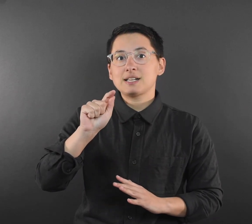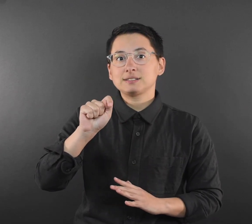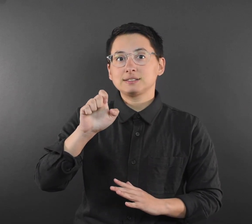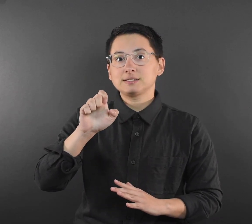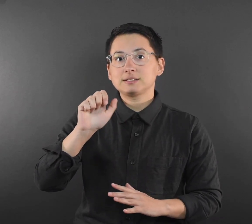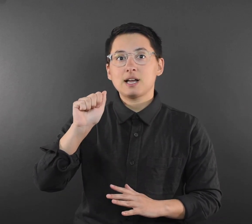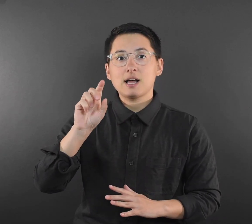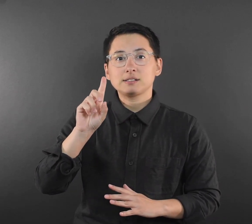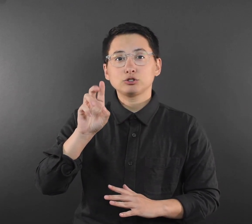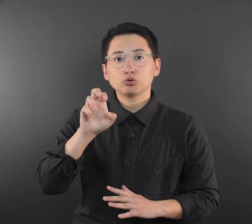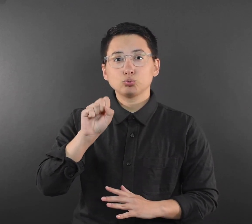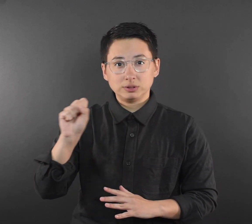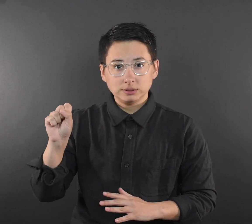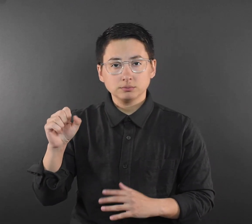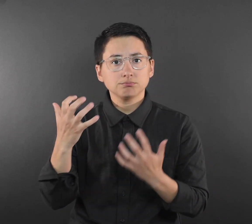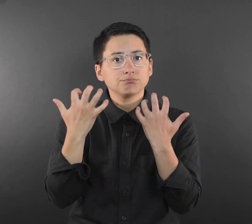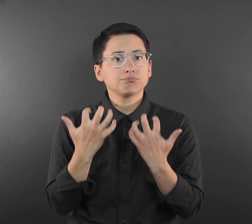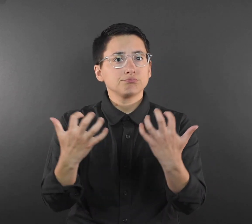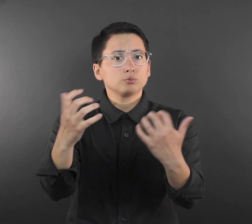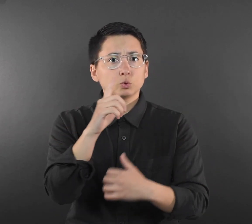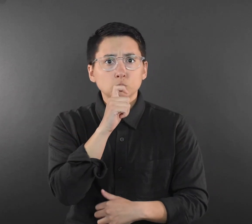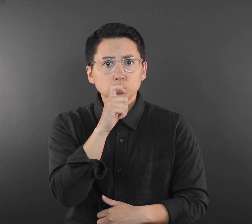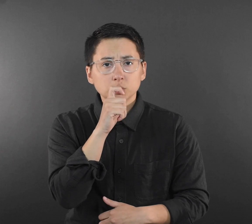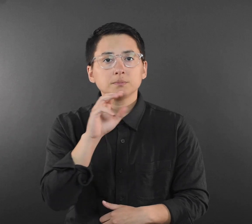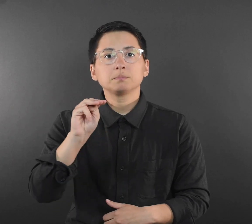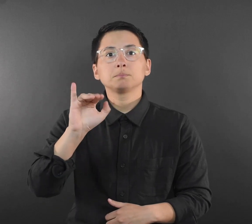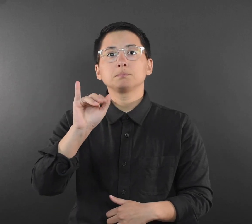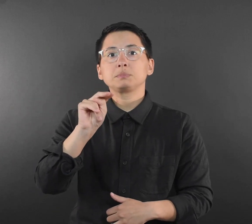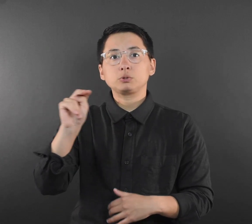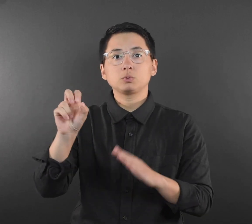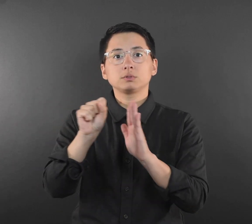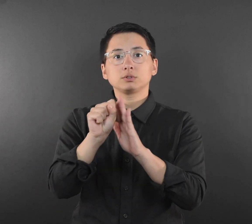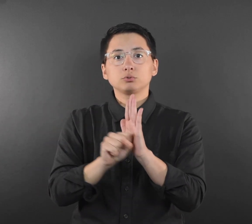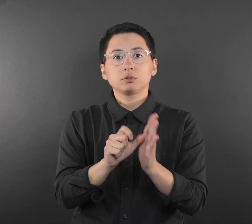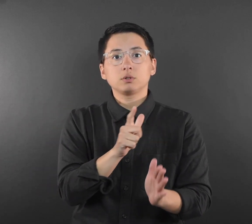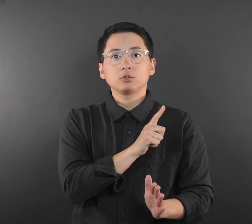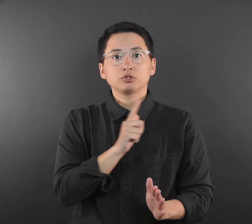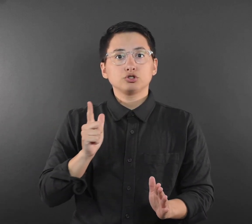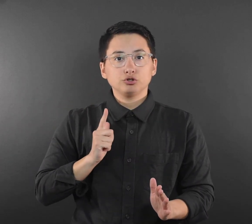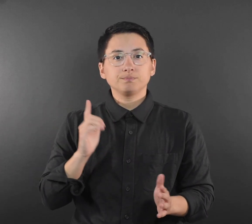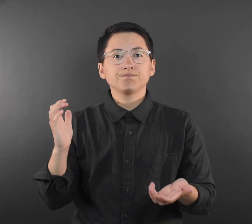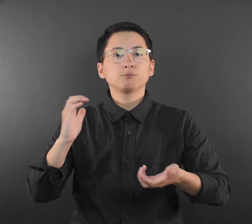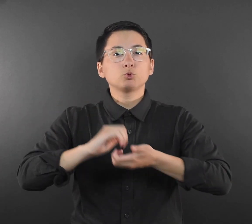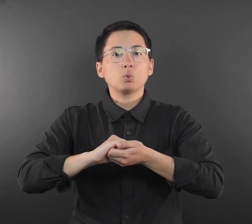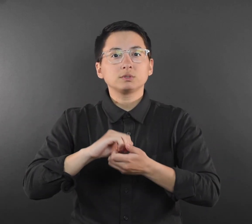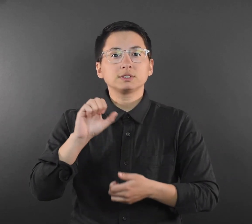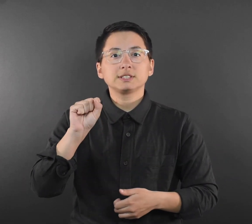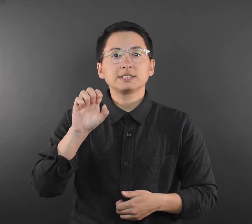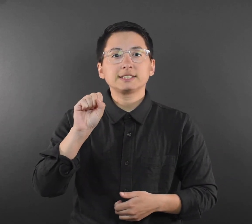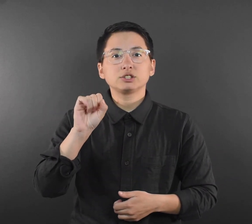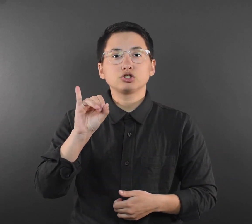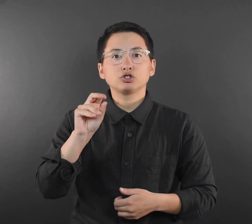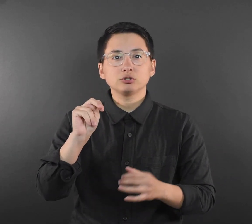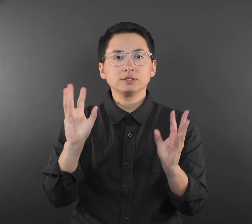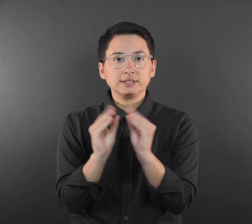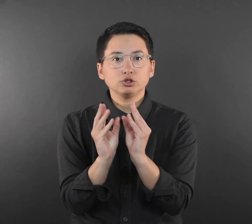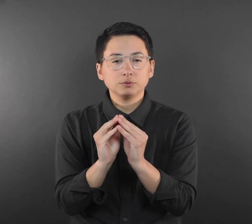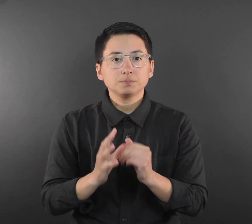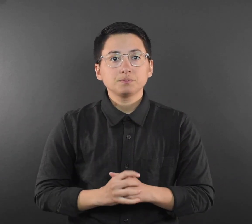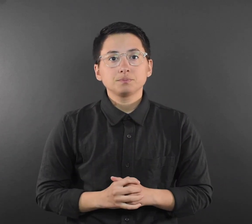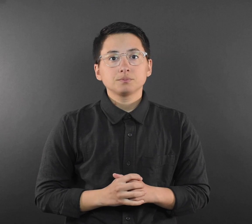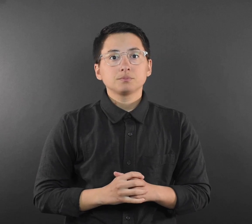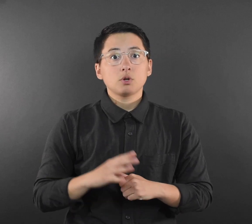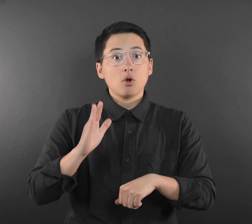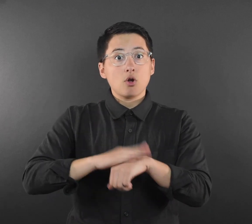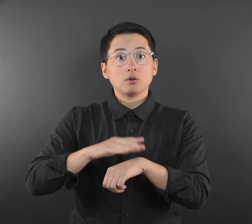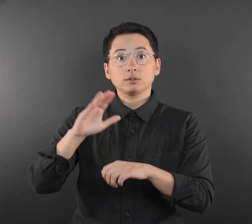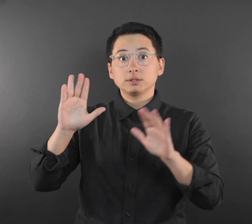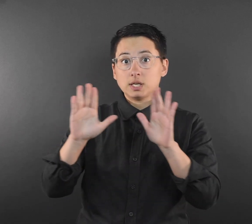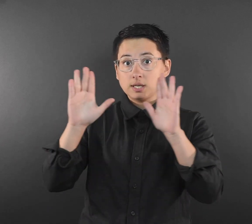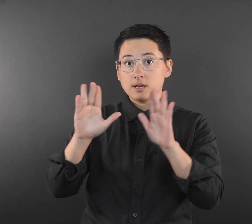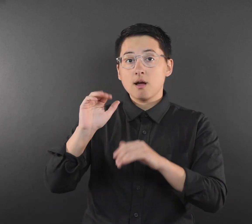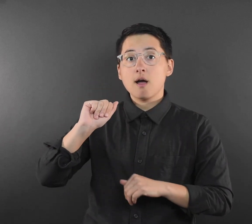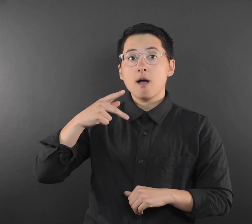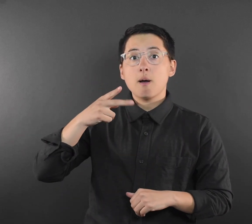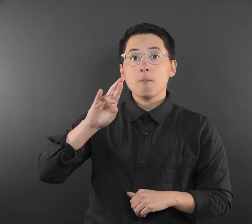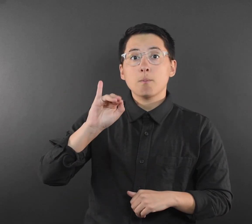session of the Minnesota State Legislature on Sunday, April 24, 2022, beginning at 6:00 p.m.